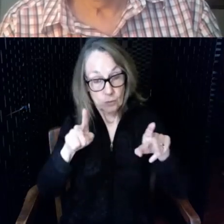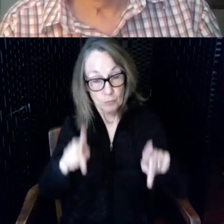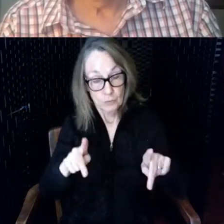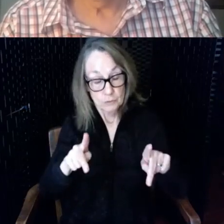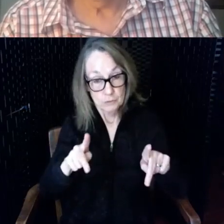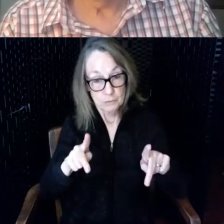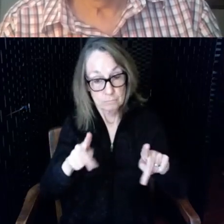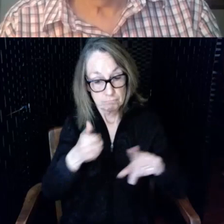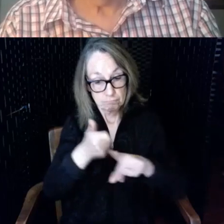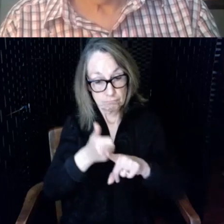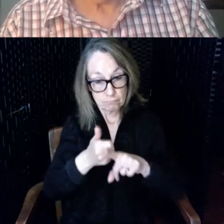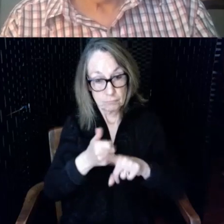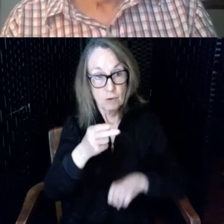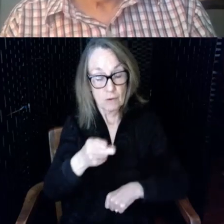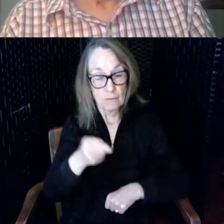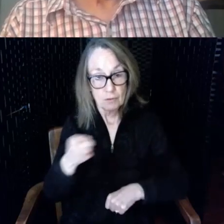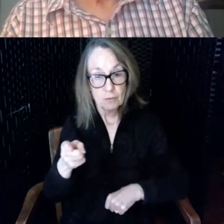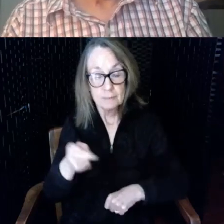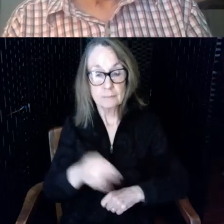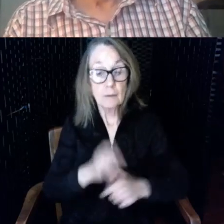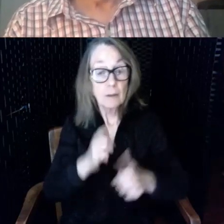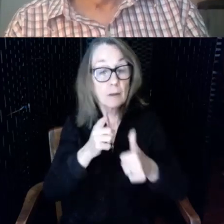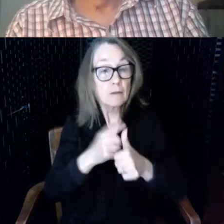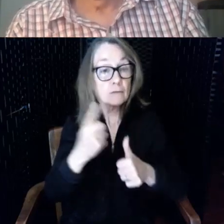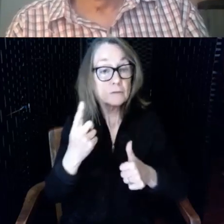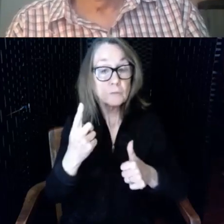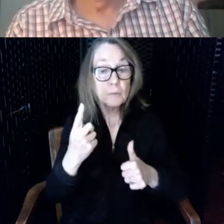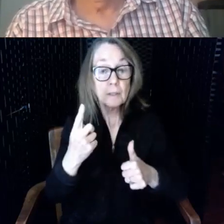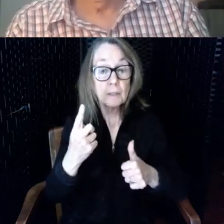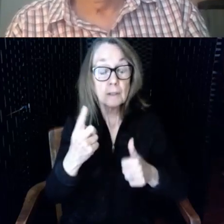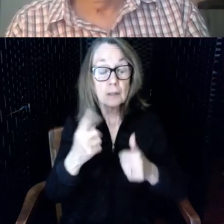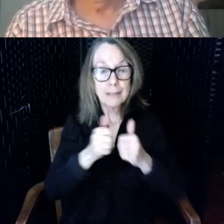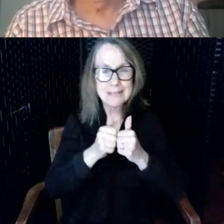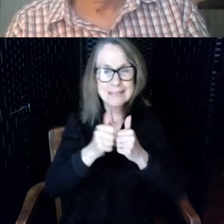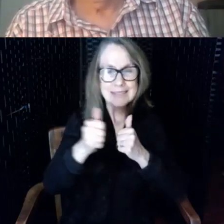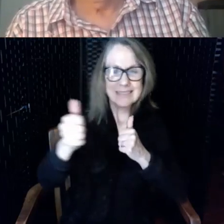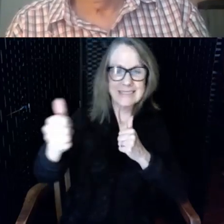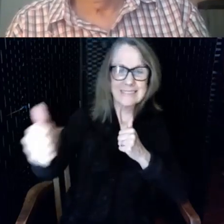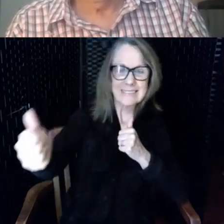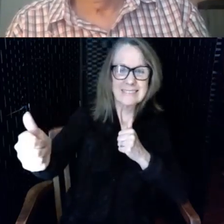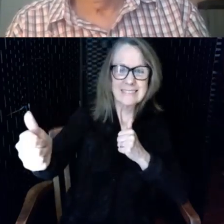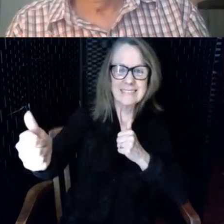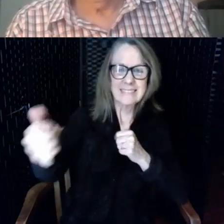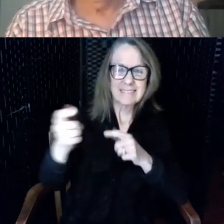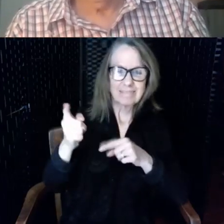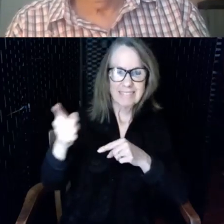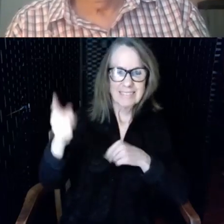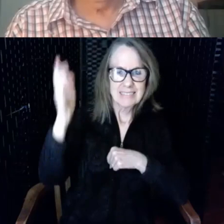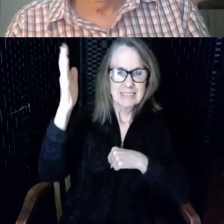hearing the first one says distance was speaker when you think about it if the